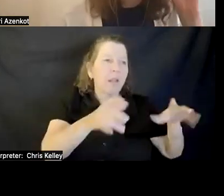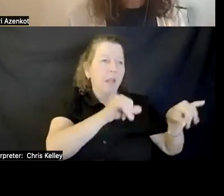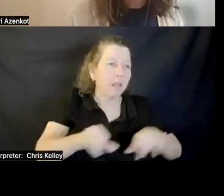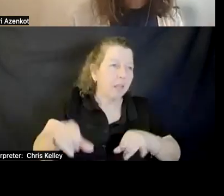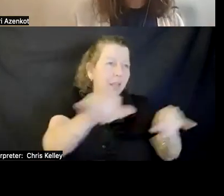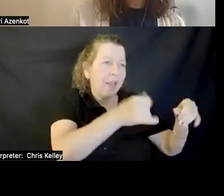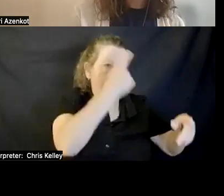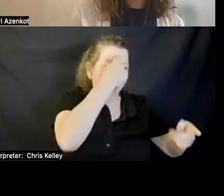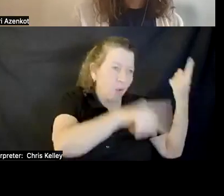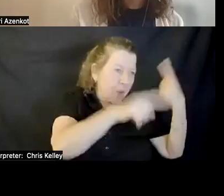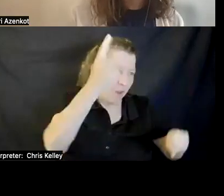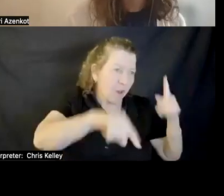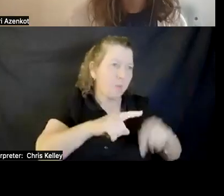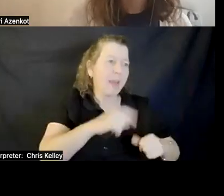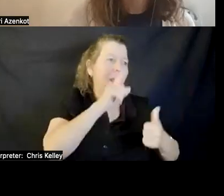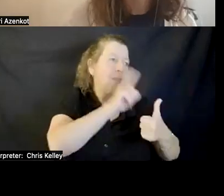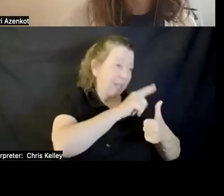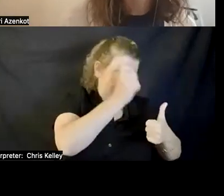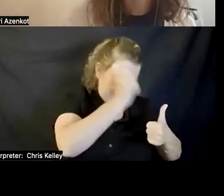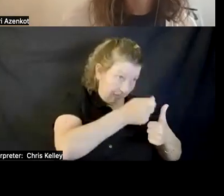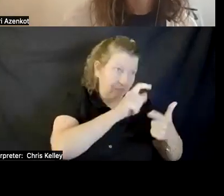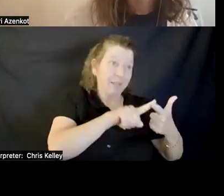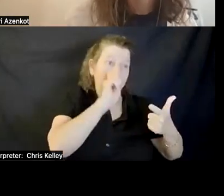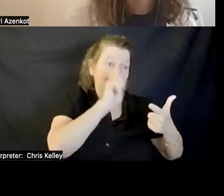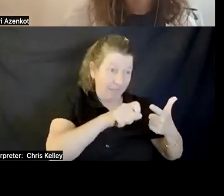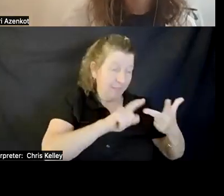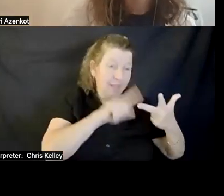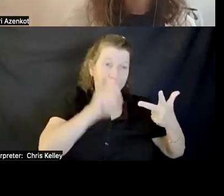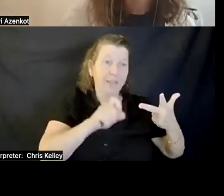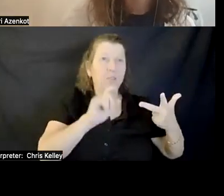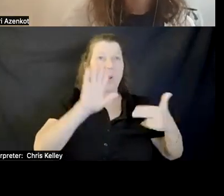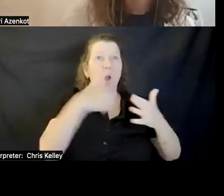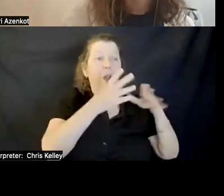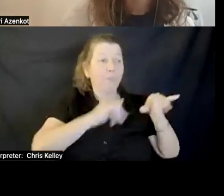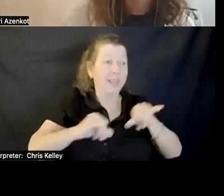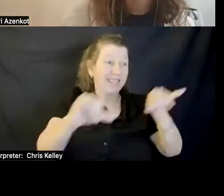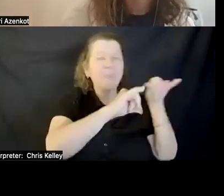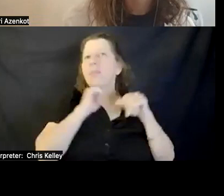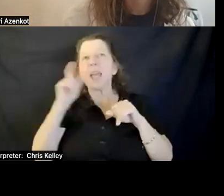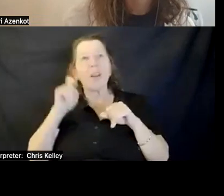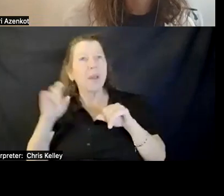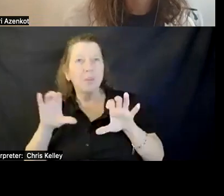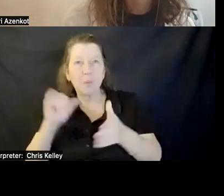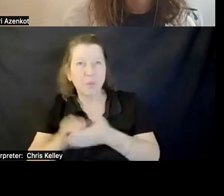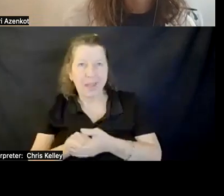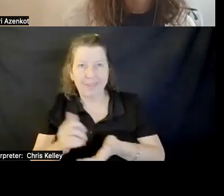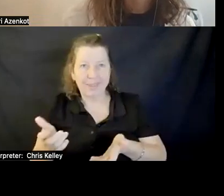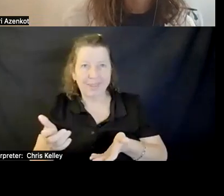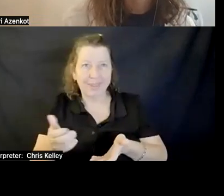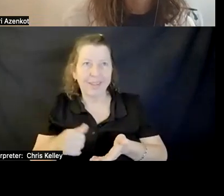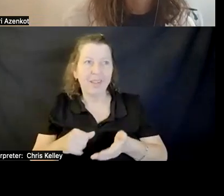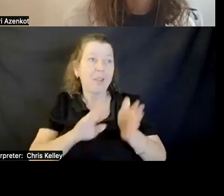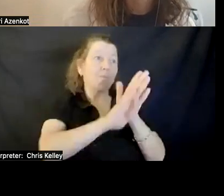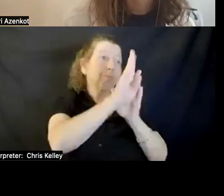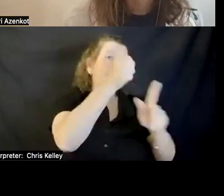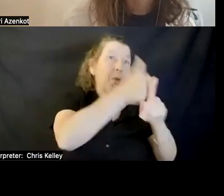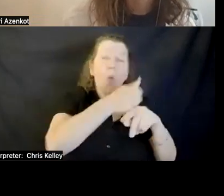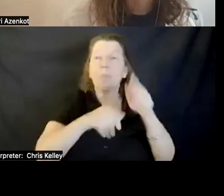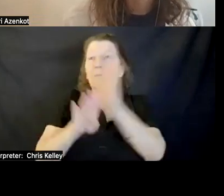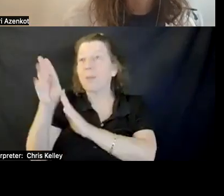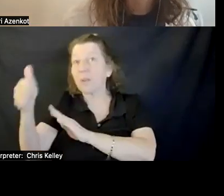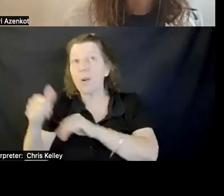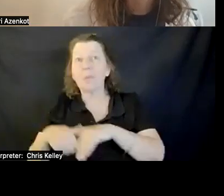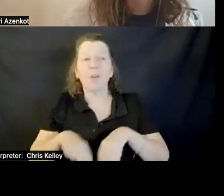IN THIS WAY, EVERYONE CAN EXTRACT INFORMATION FROM , YOU KNOW, THE VR ENVIRONMENT OR AR ENVIRONMENT,